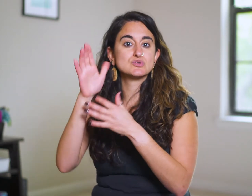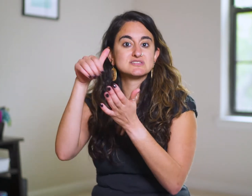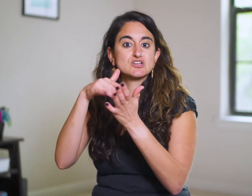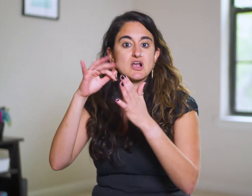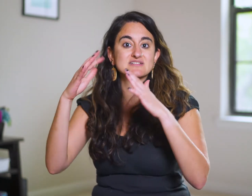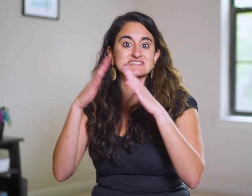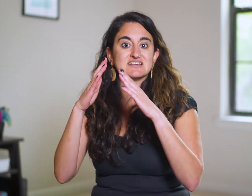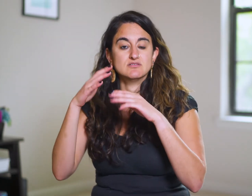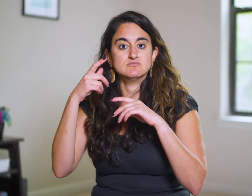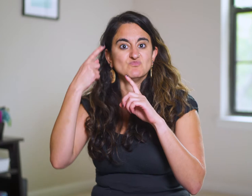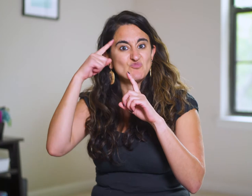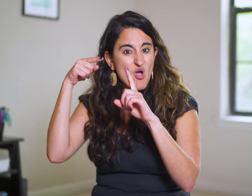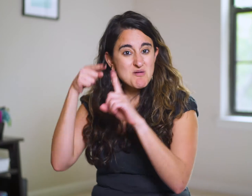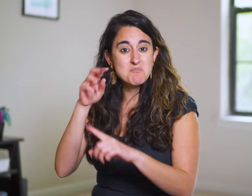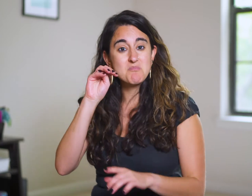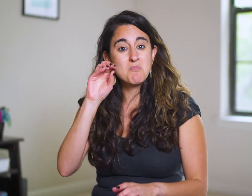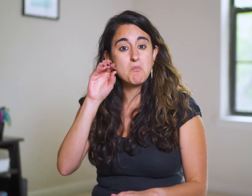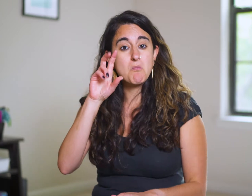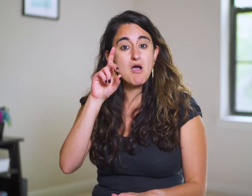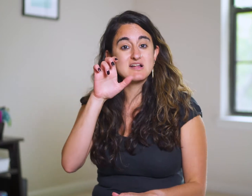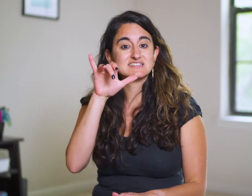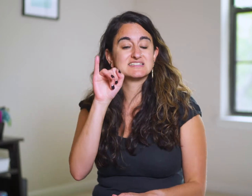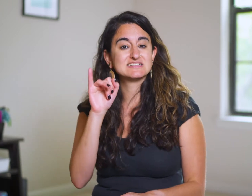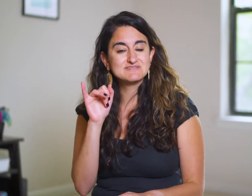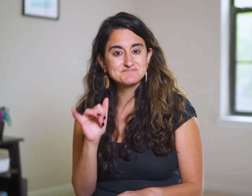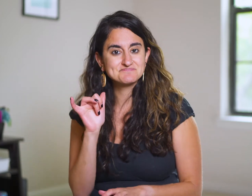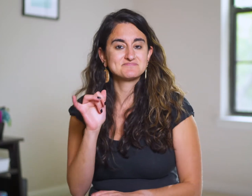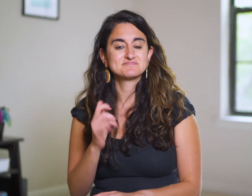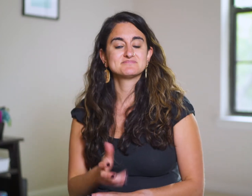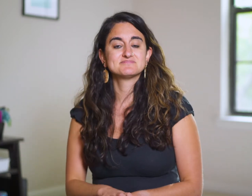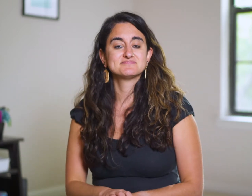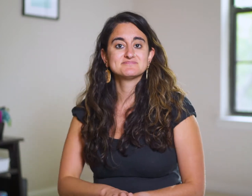the center of town on behalf of Mordecai.